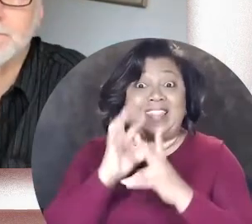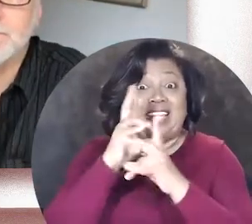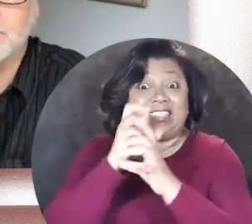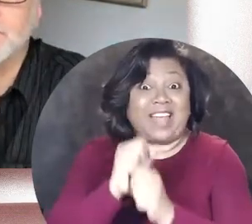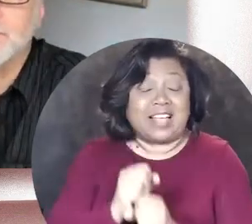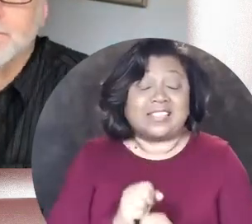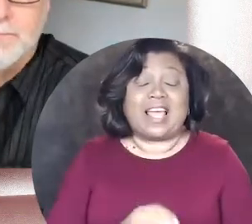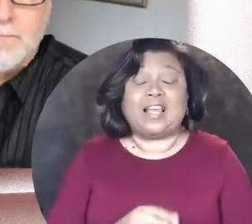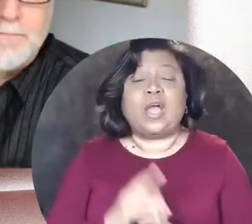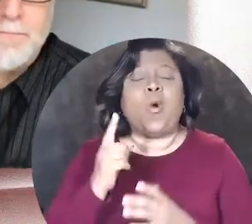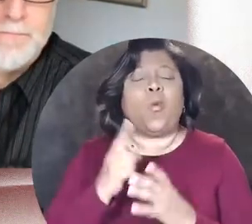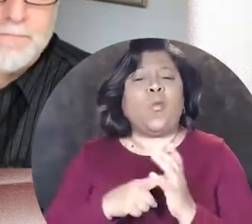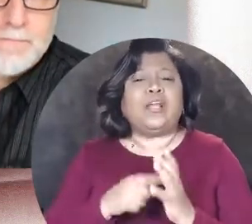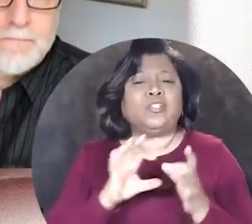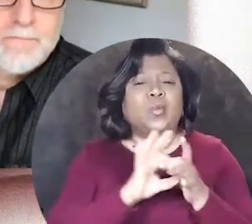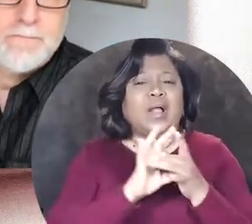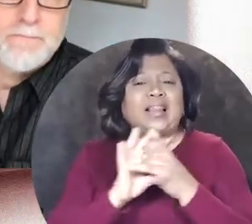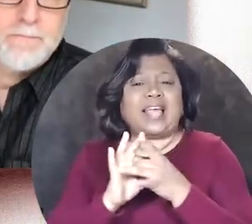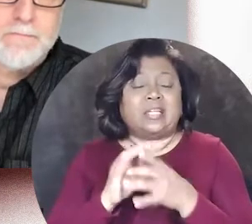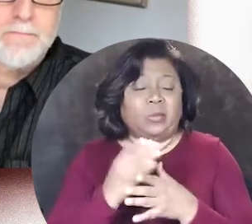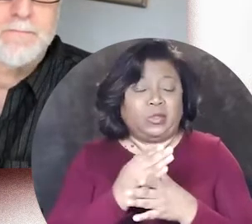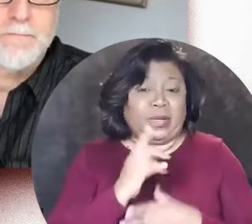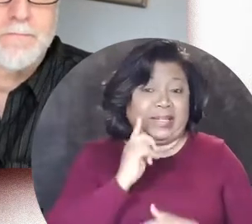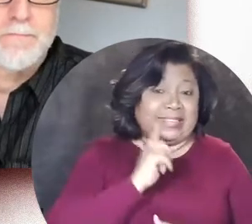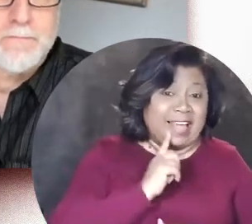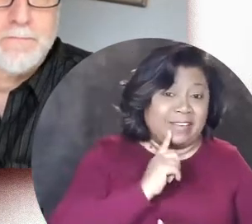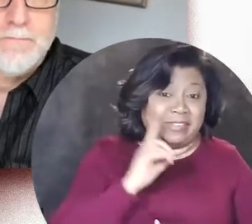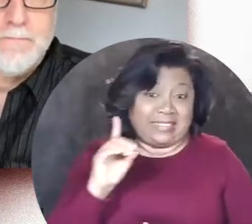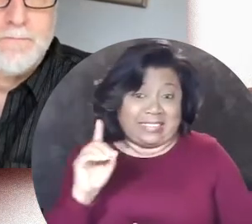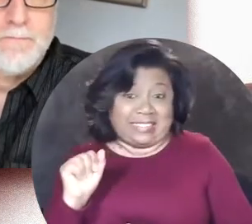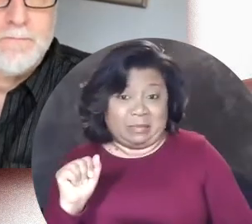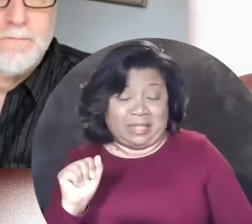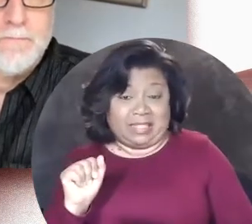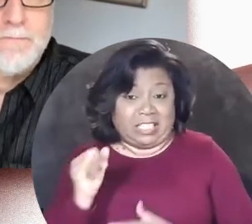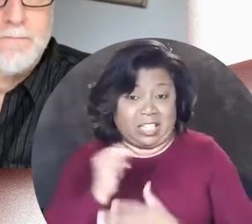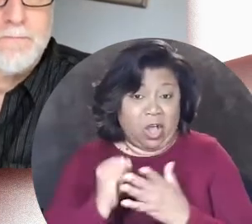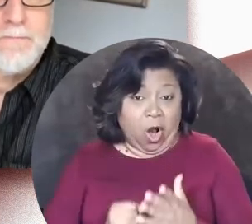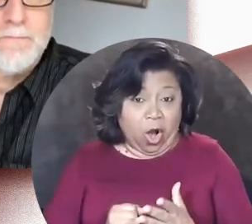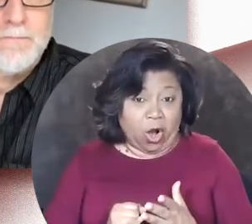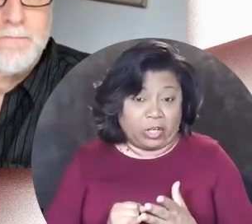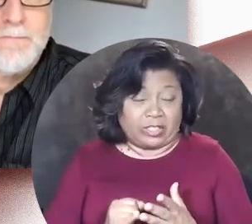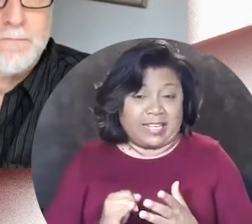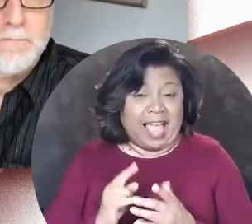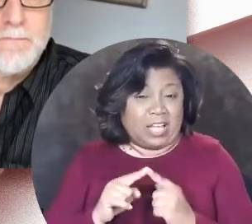fascinating, and what is the relationship between Deaf and disability art